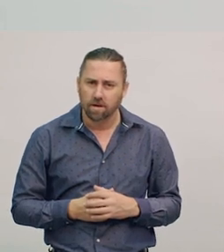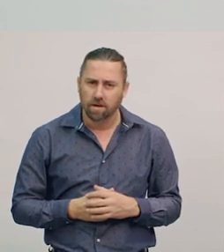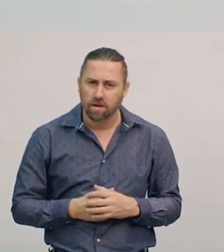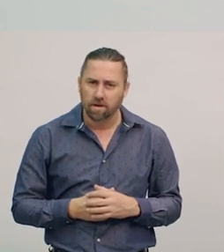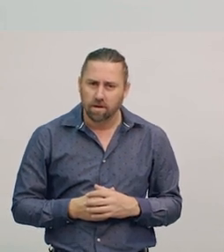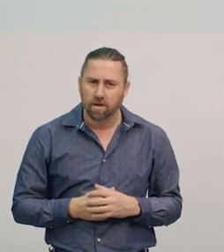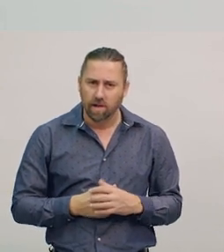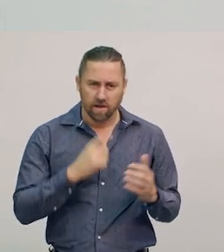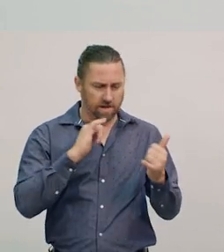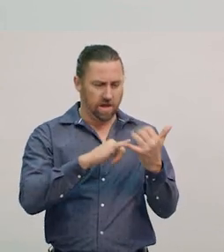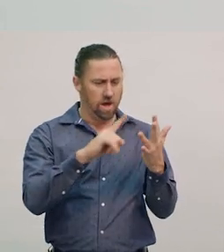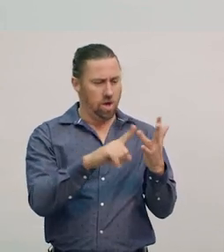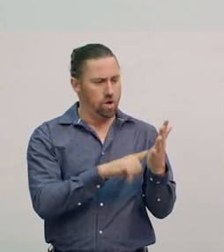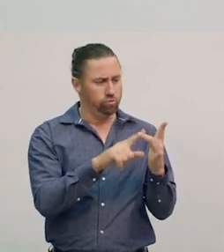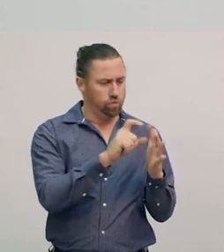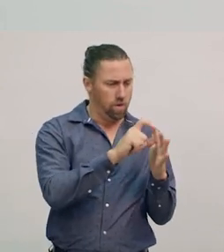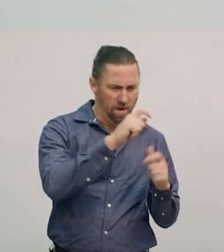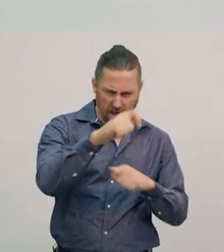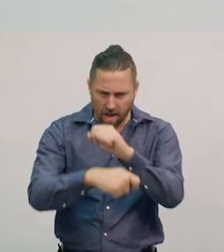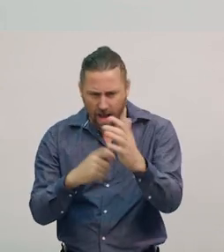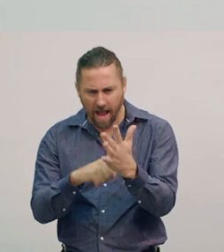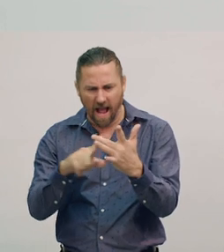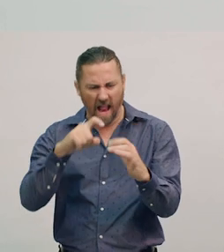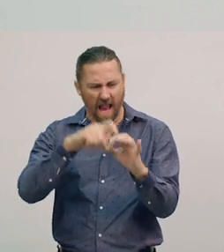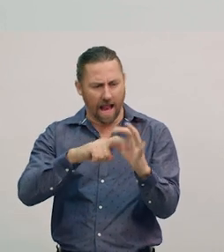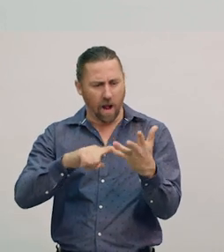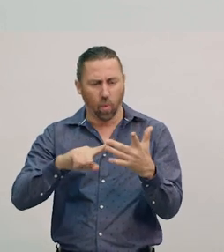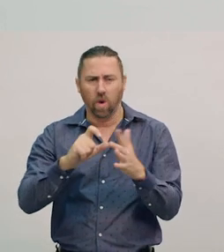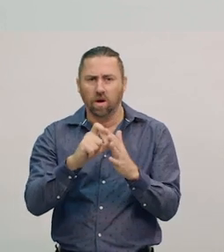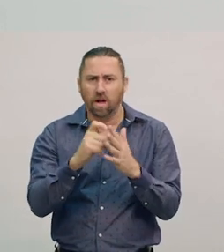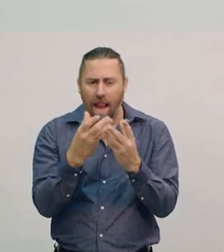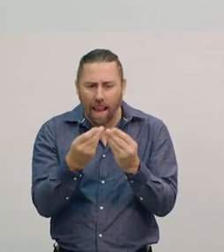It’s been a solid, and it became a liquid.